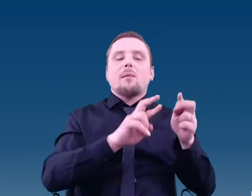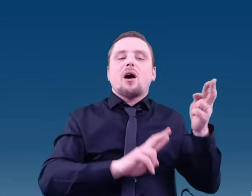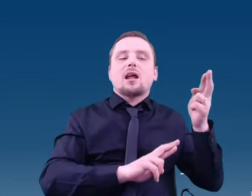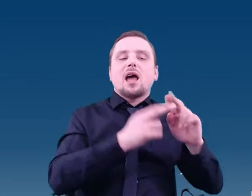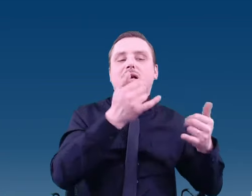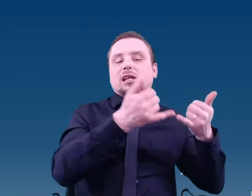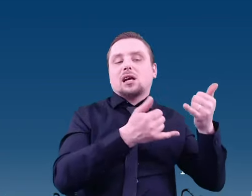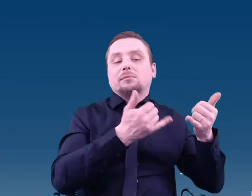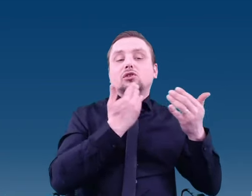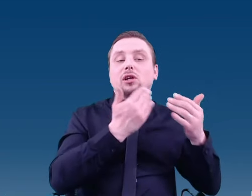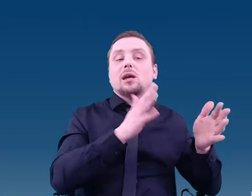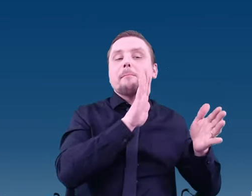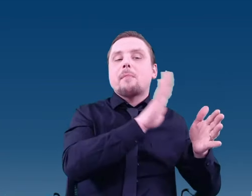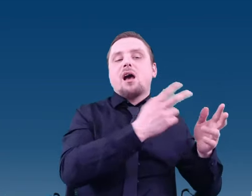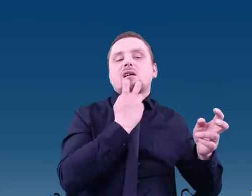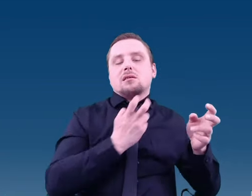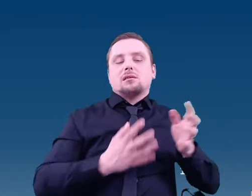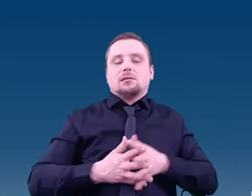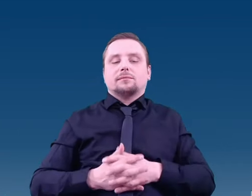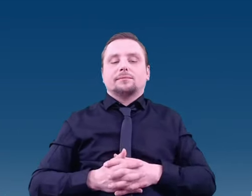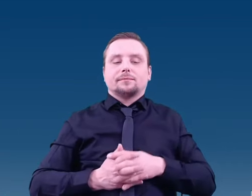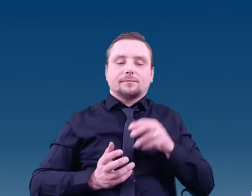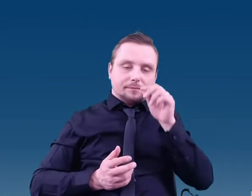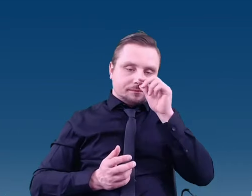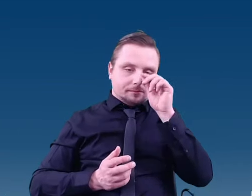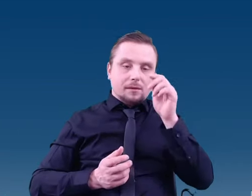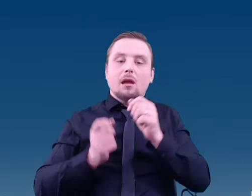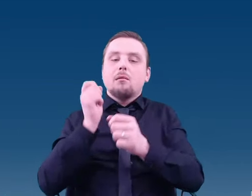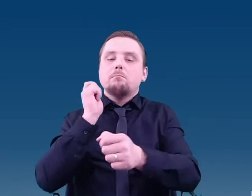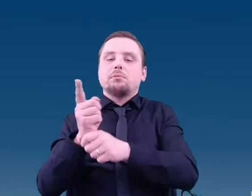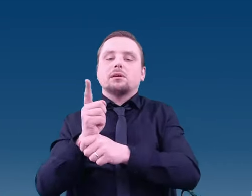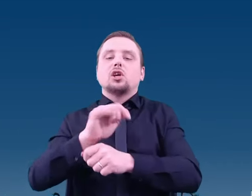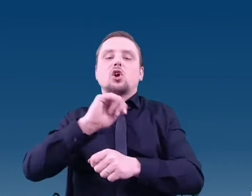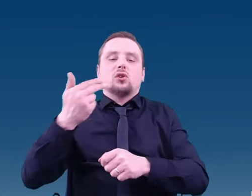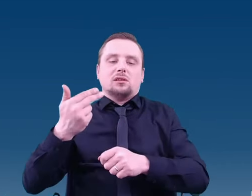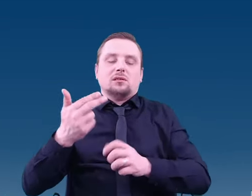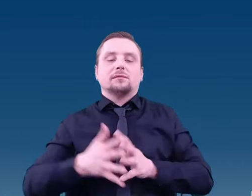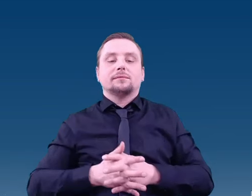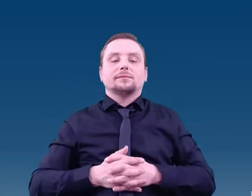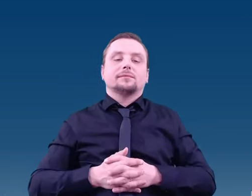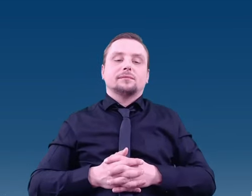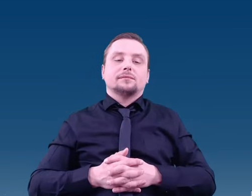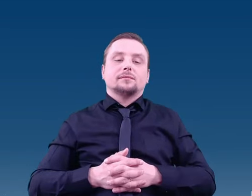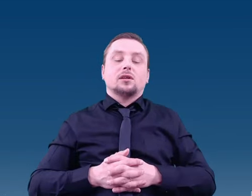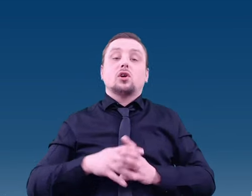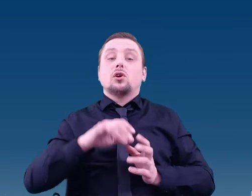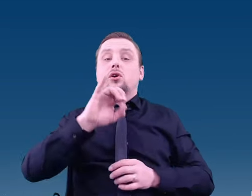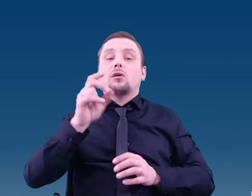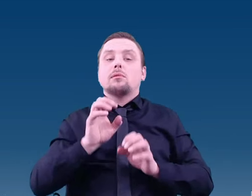As a result, ions are created and they go to a place where they must be split.